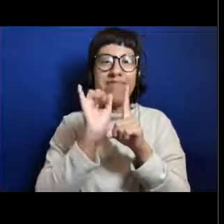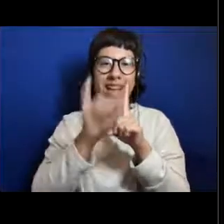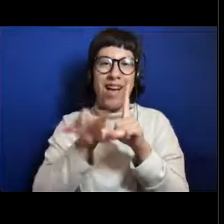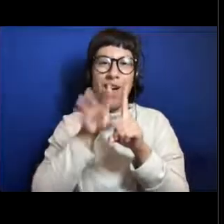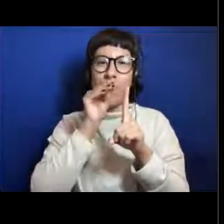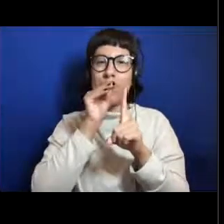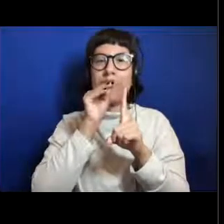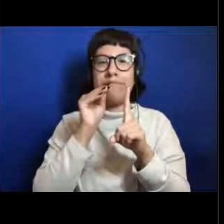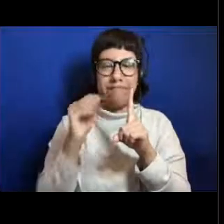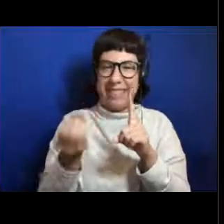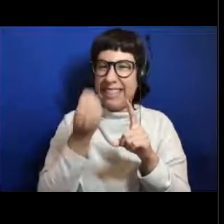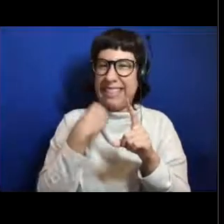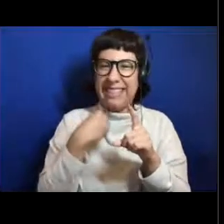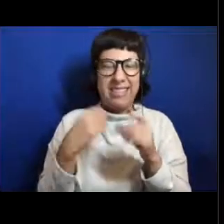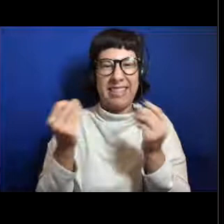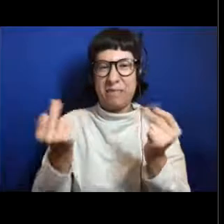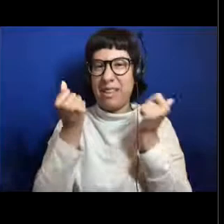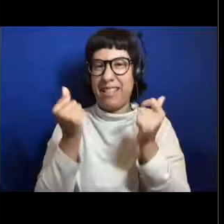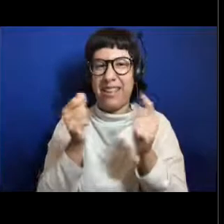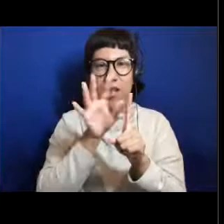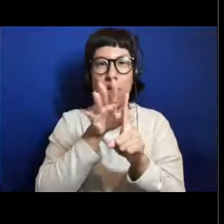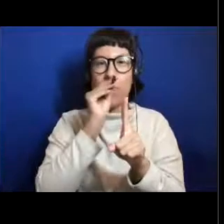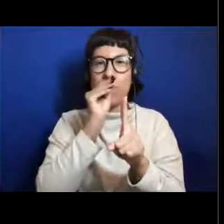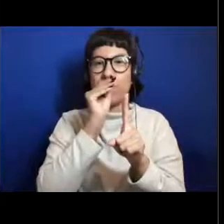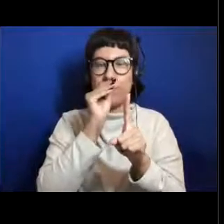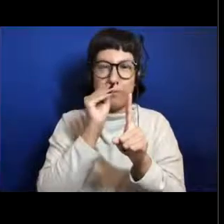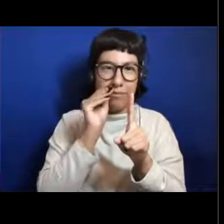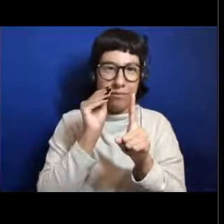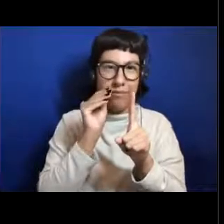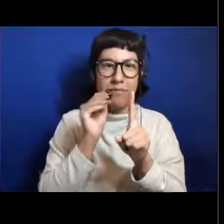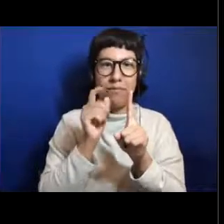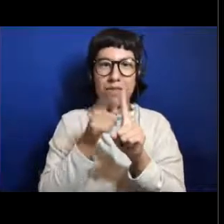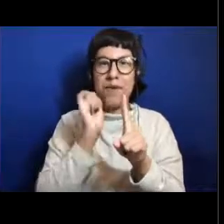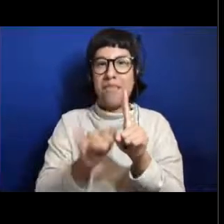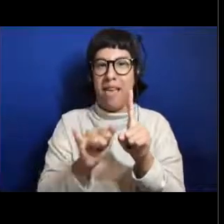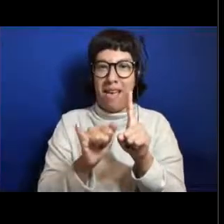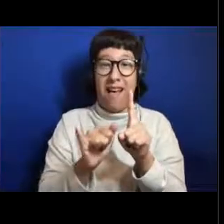and just slurp it right out of its home and they'll eat that